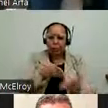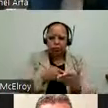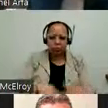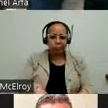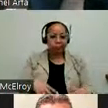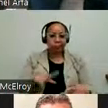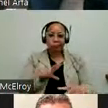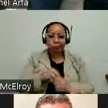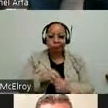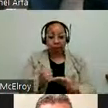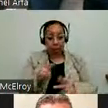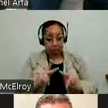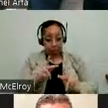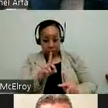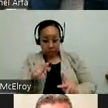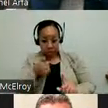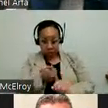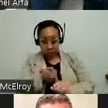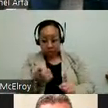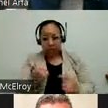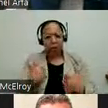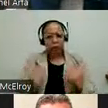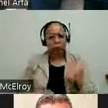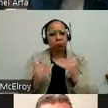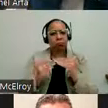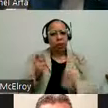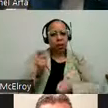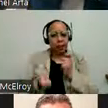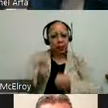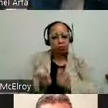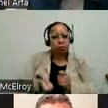people with disabilities, based upon accommodations or disability barriers